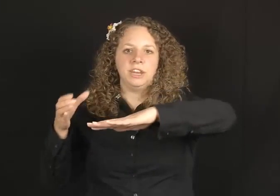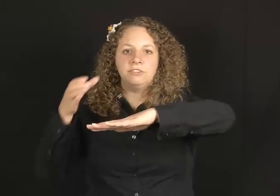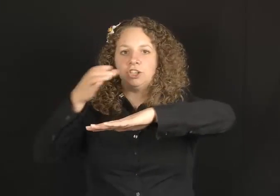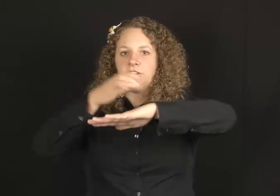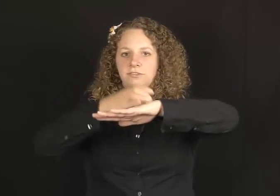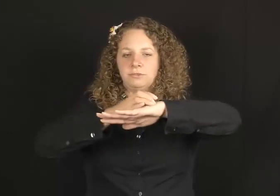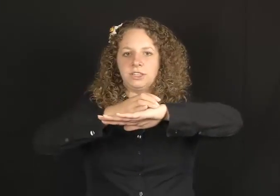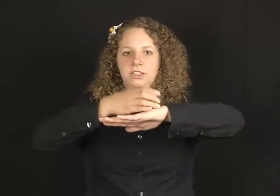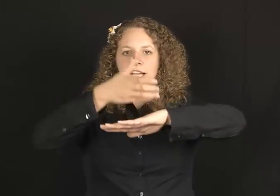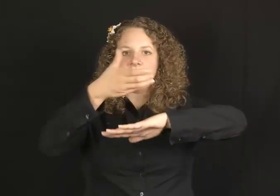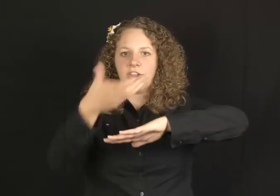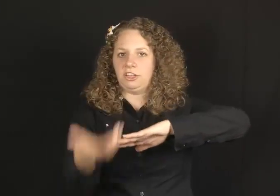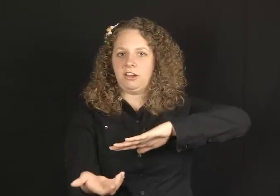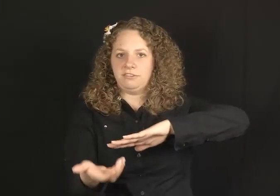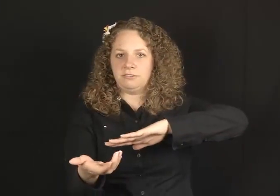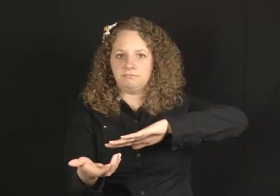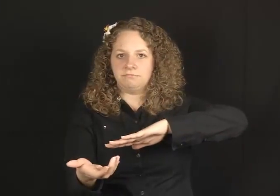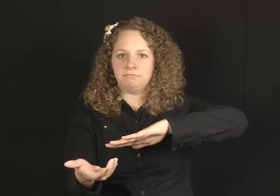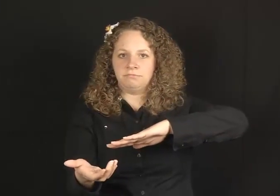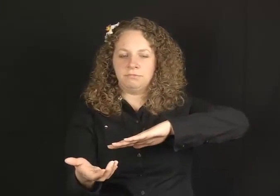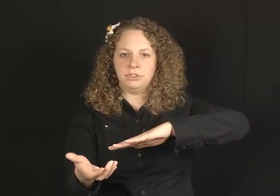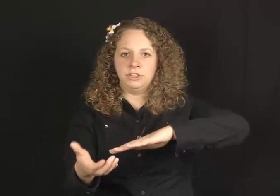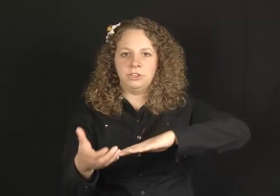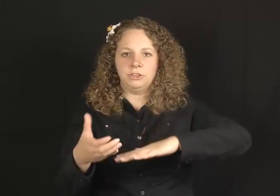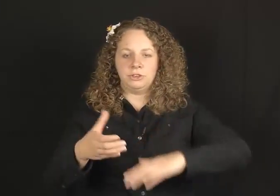You could have a glass falling off a shelf.